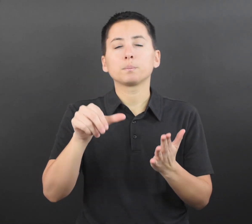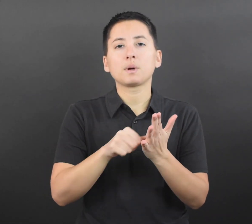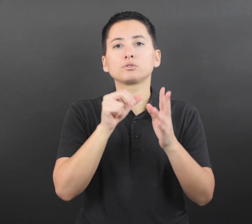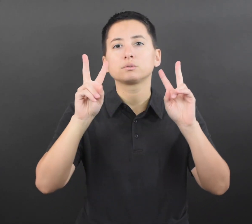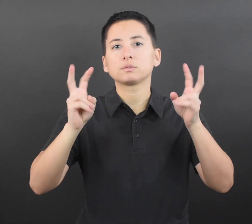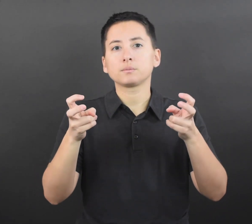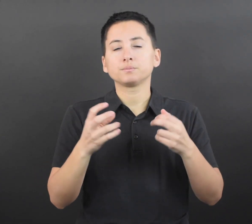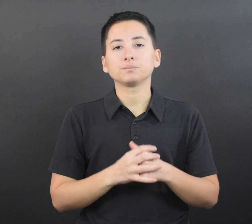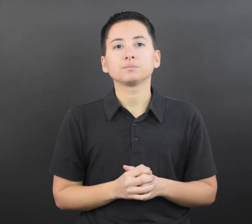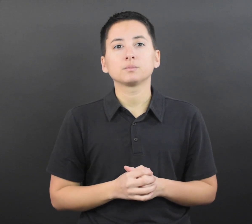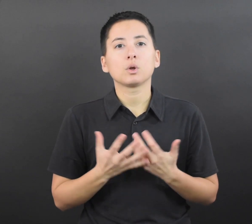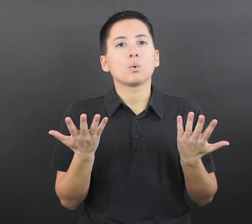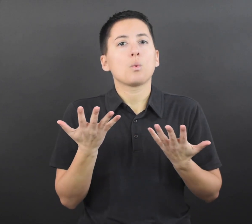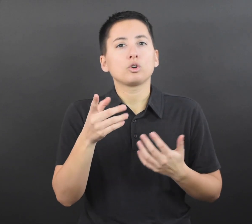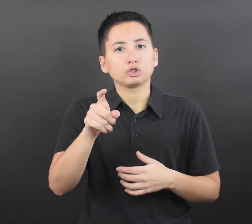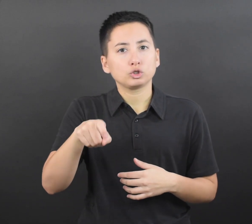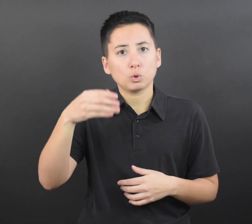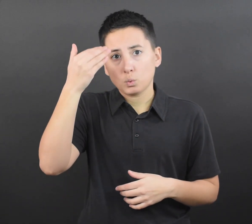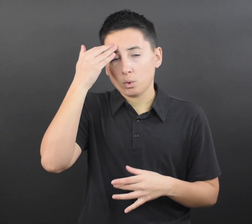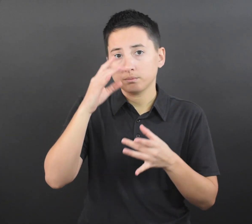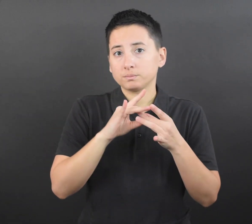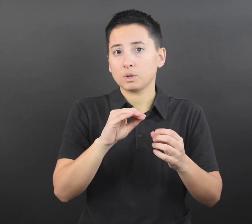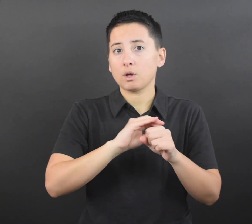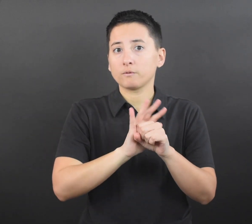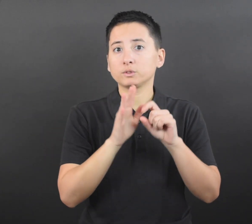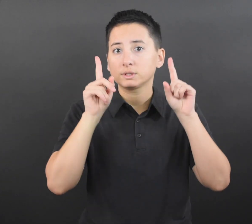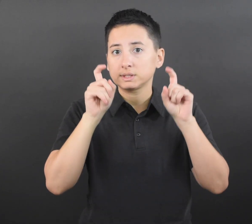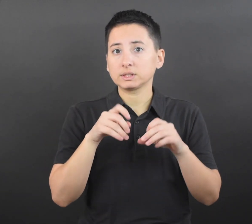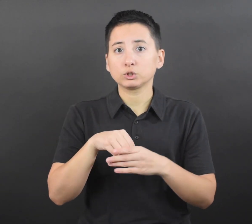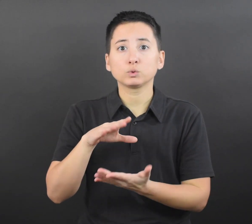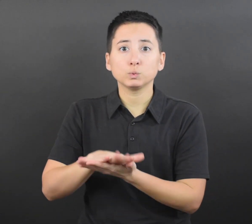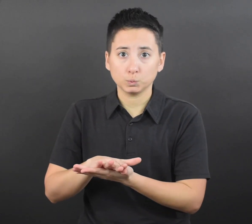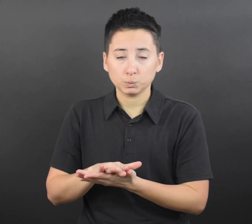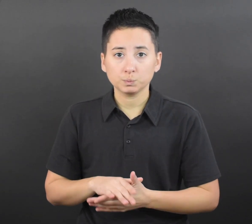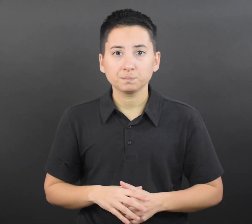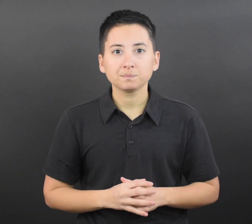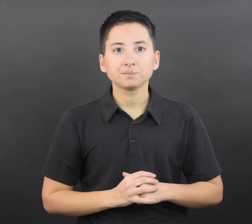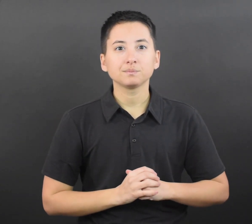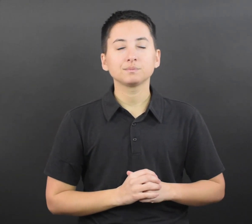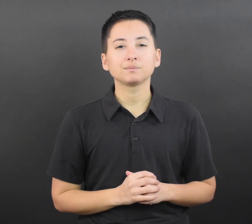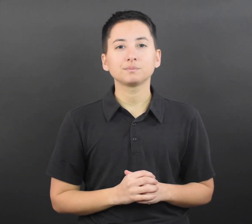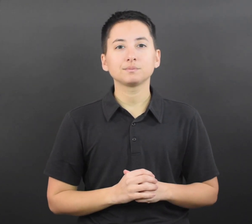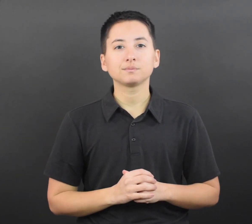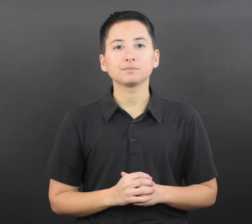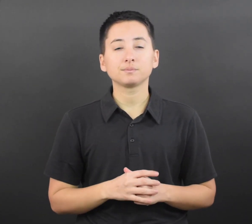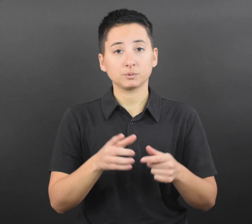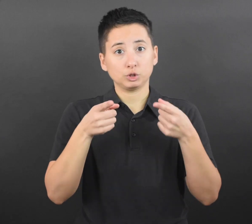For more information about TTS, visit What You Should Know About COVID-19 Testing in Schools.